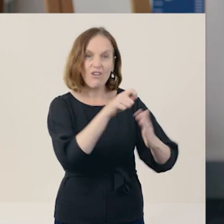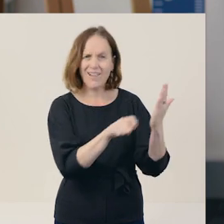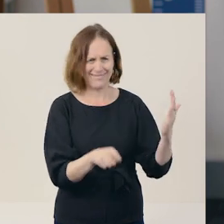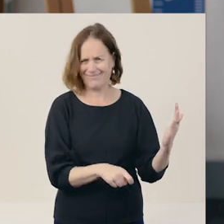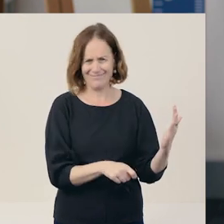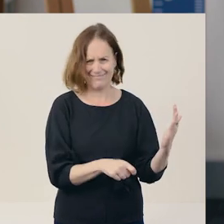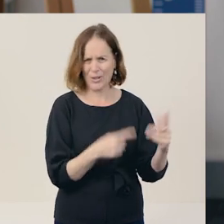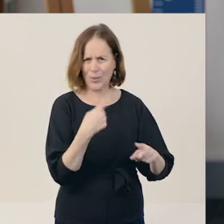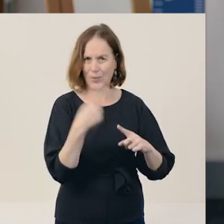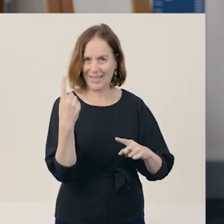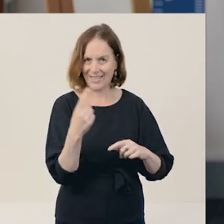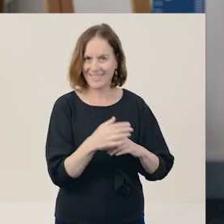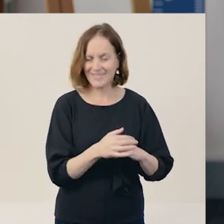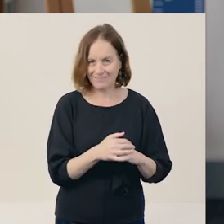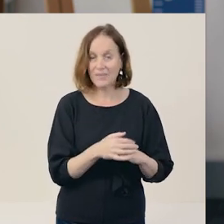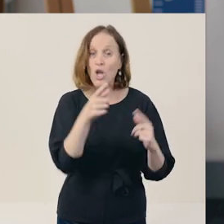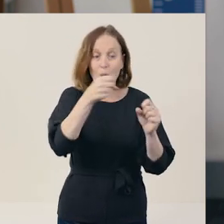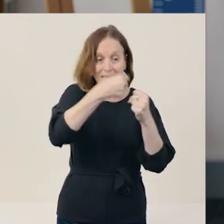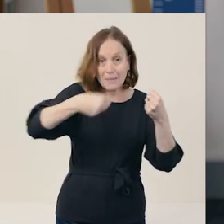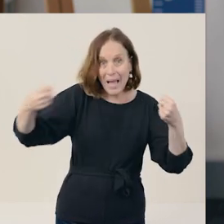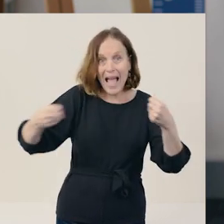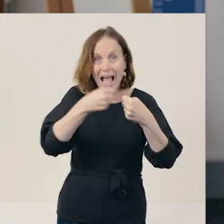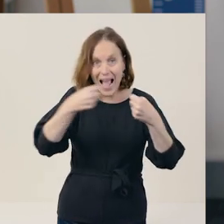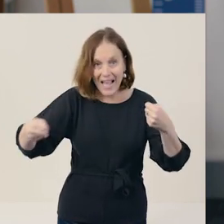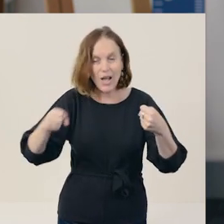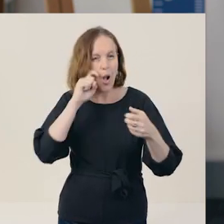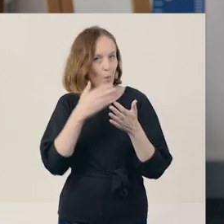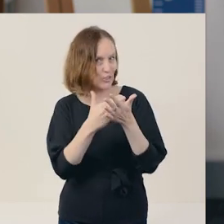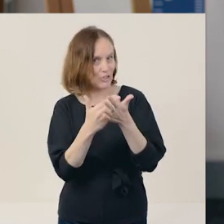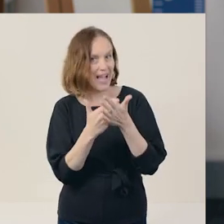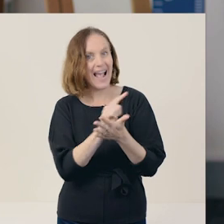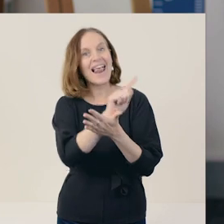I have another tip for expanding our writing that I'll share later on in this episode.